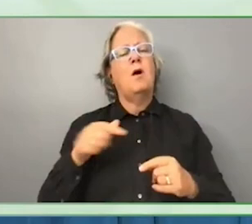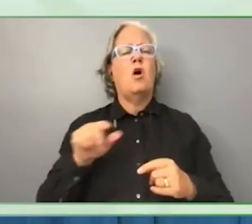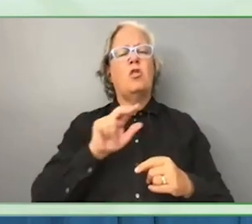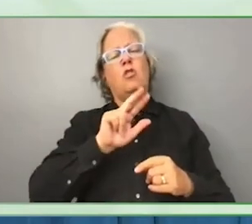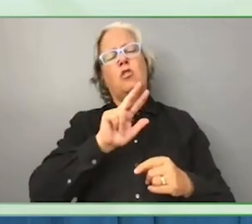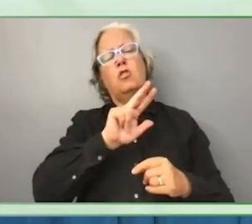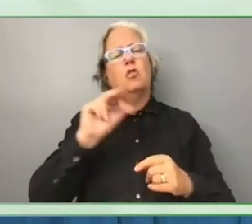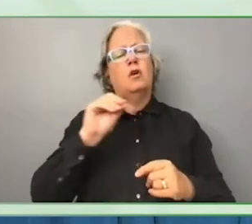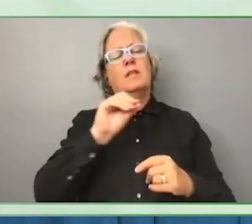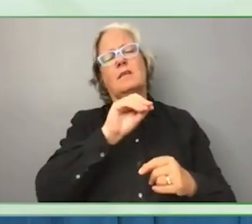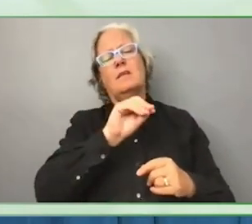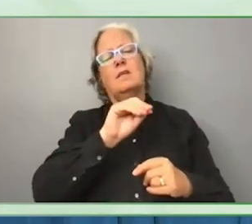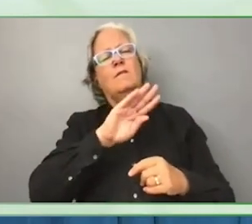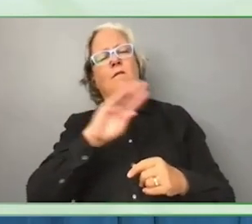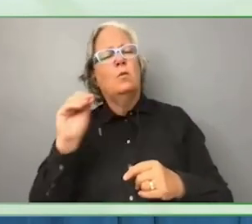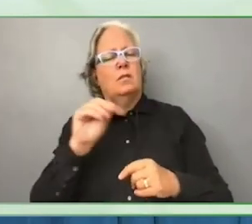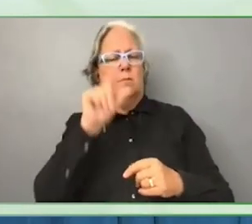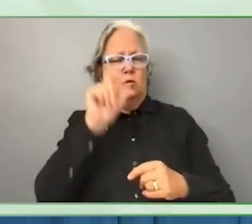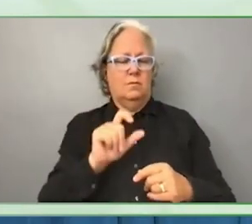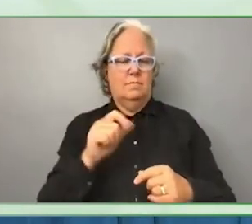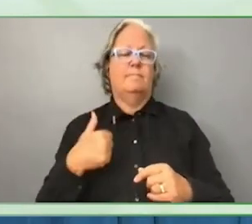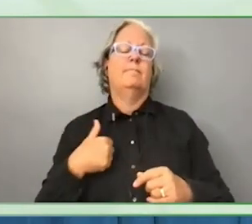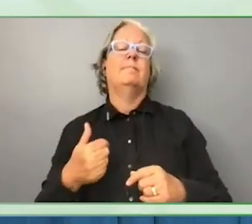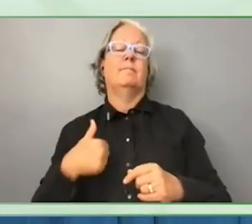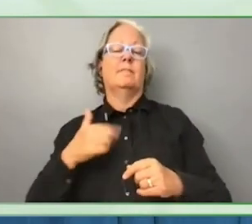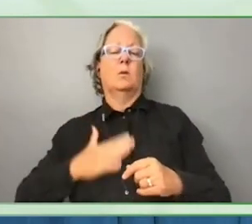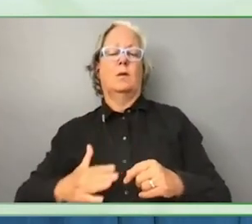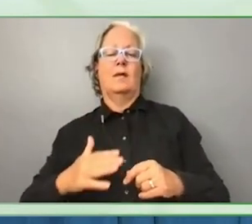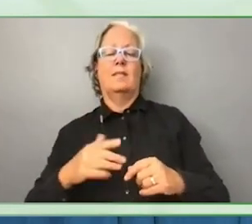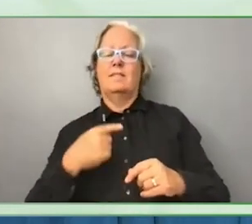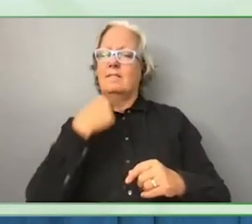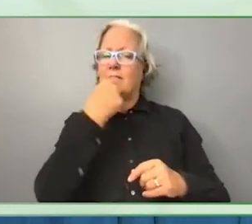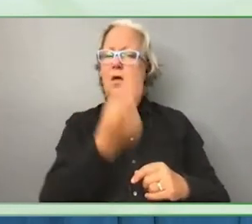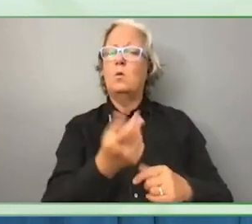story that brings forward a European perspective of the forms